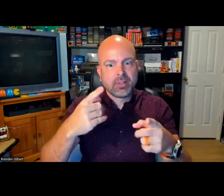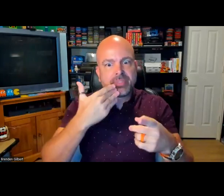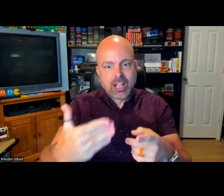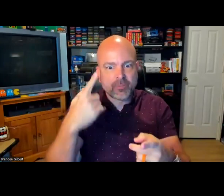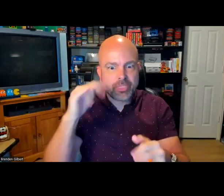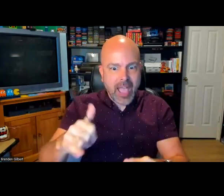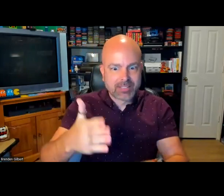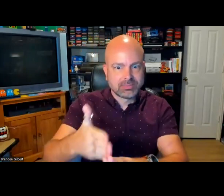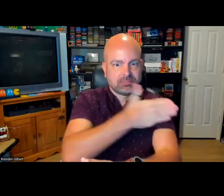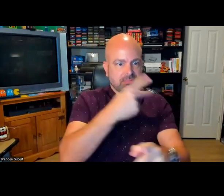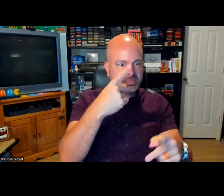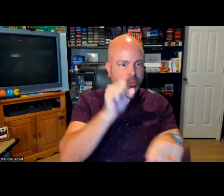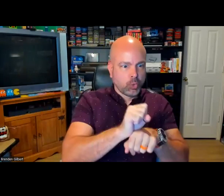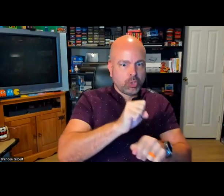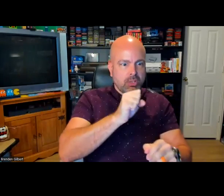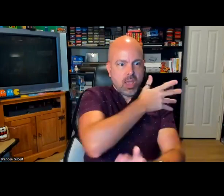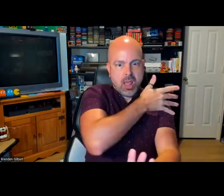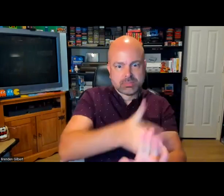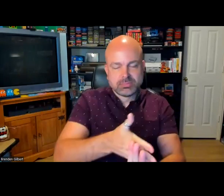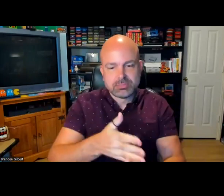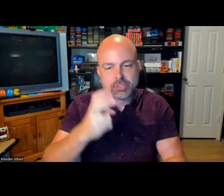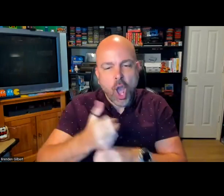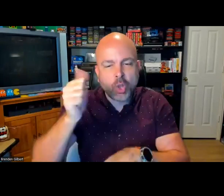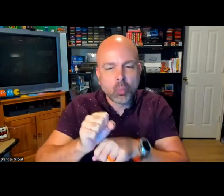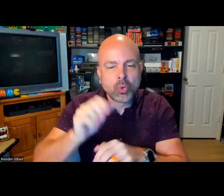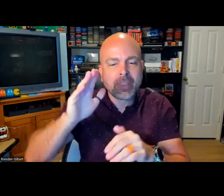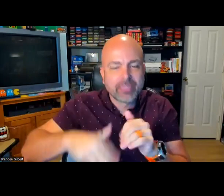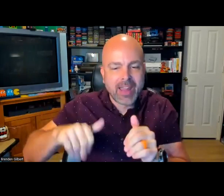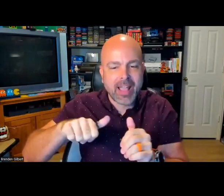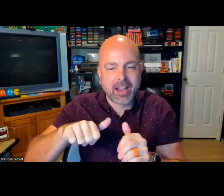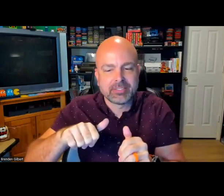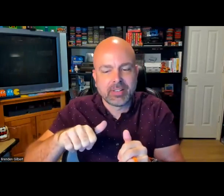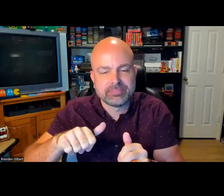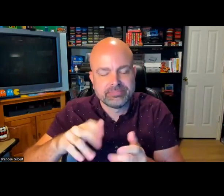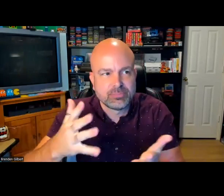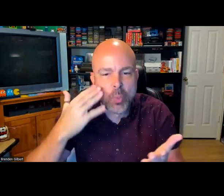things like deafness are later in the process. So it is hard